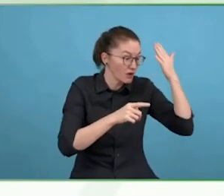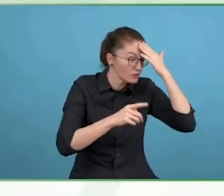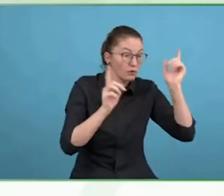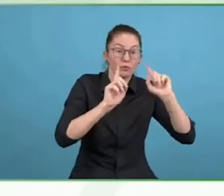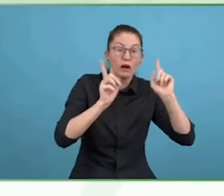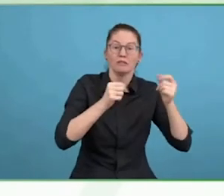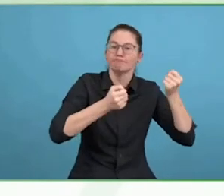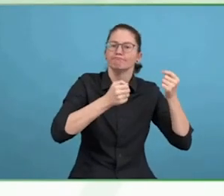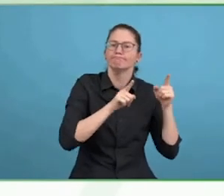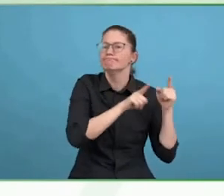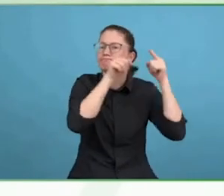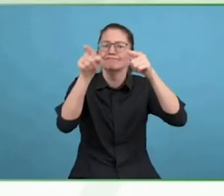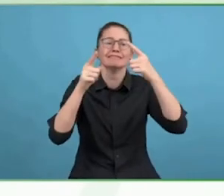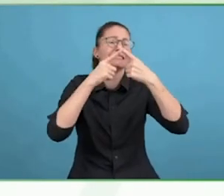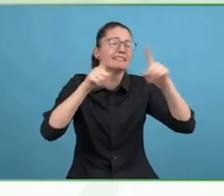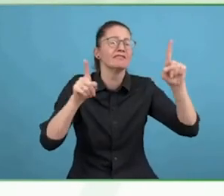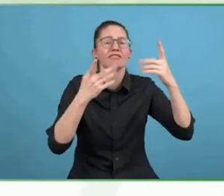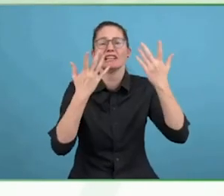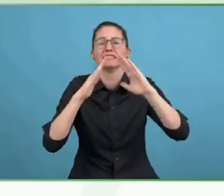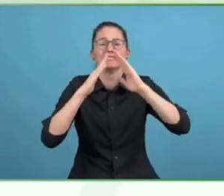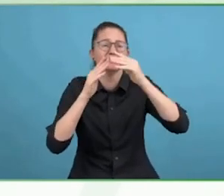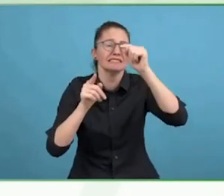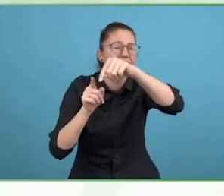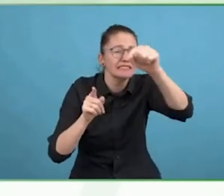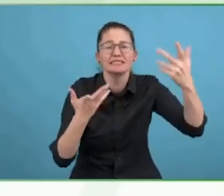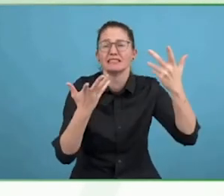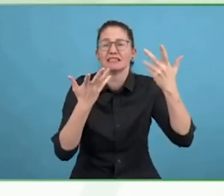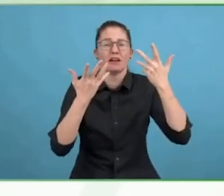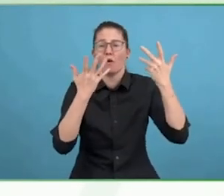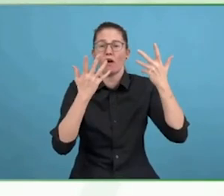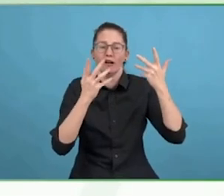as well, to make sure that he is set to go from a medical perspective.